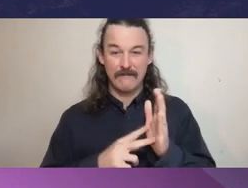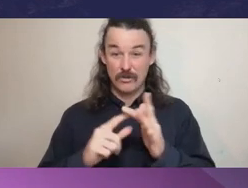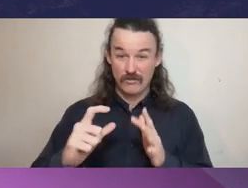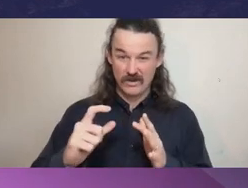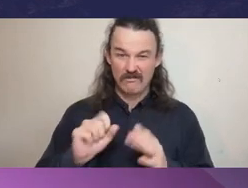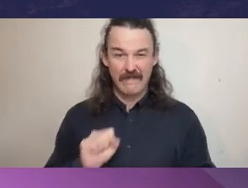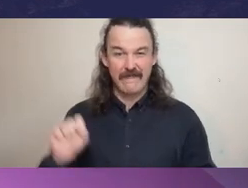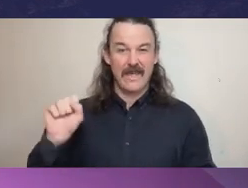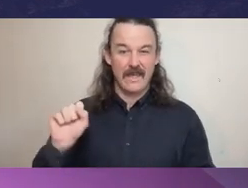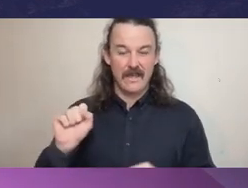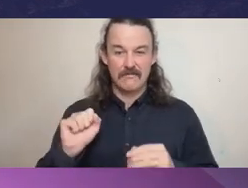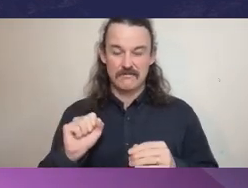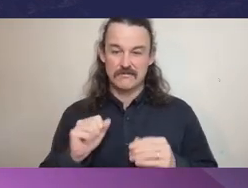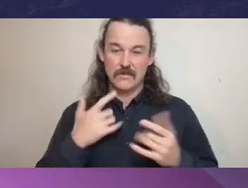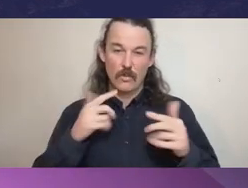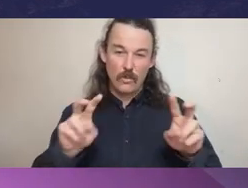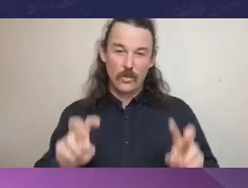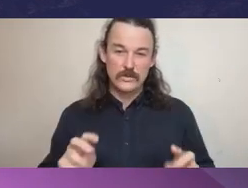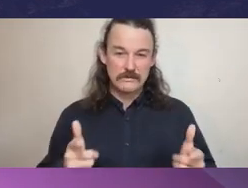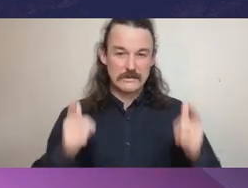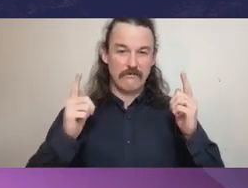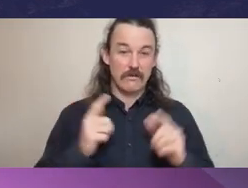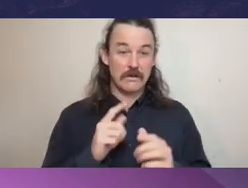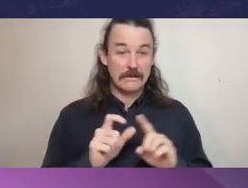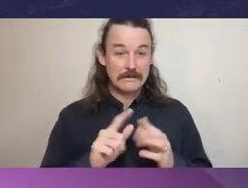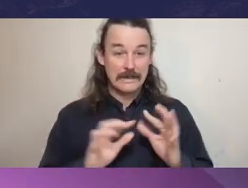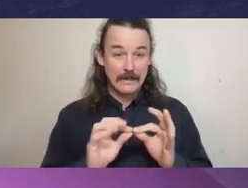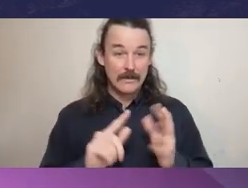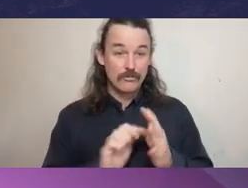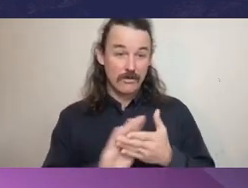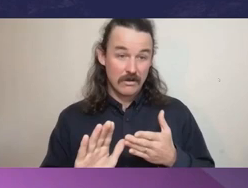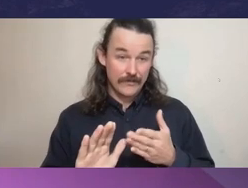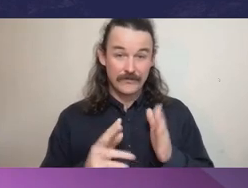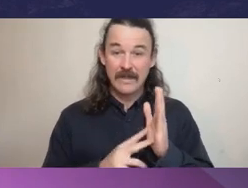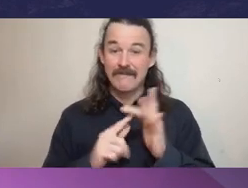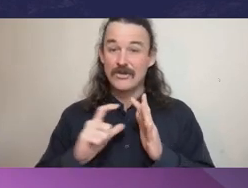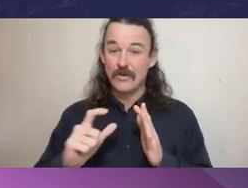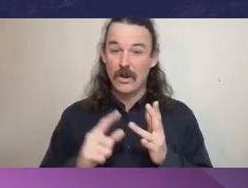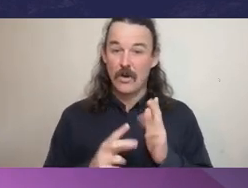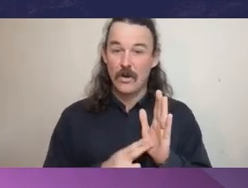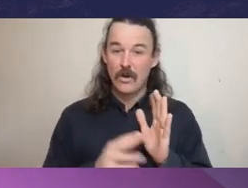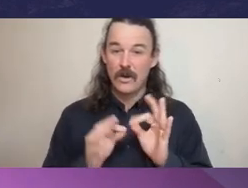Deborah Glass OBE is the Victorian Ombudsman. She's undertaken roles offshore in banking,